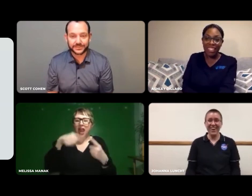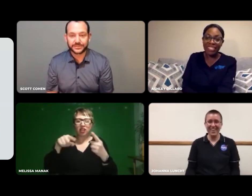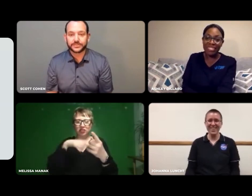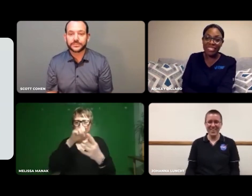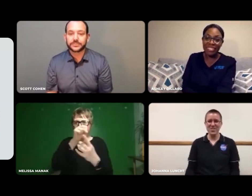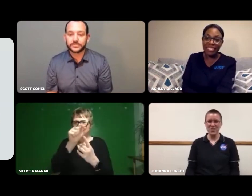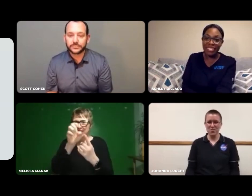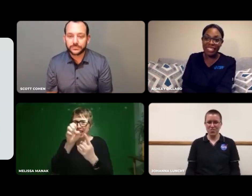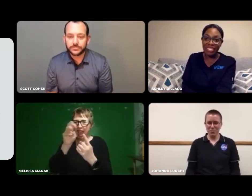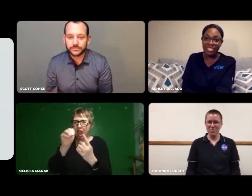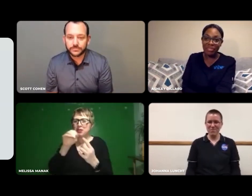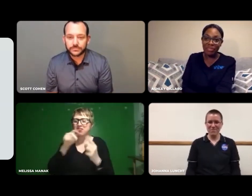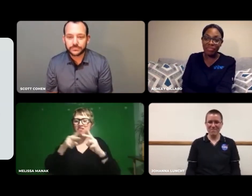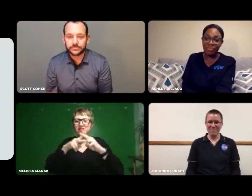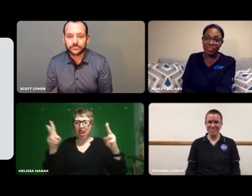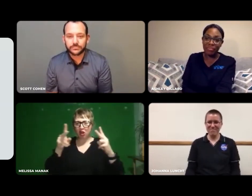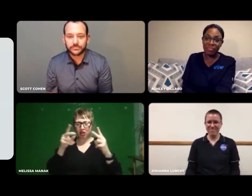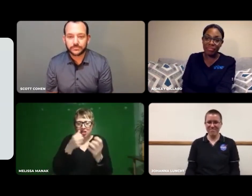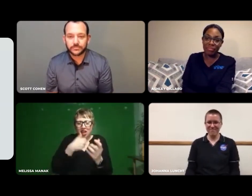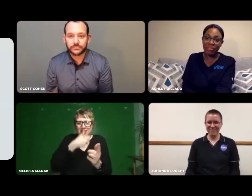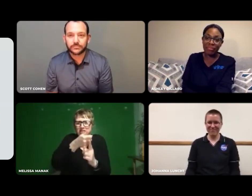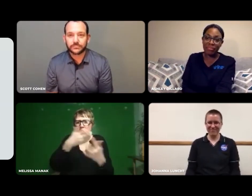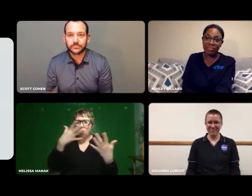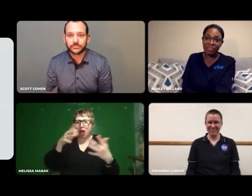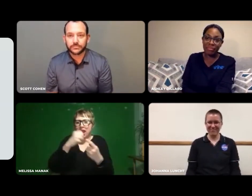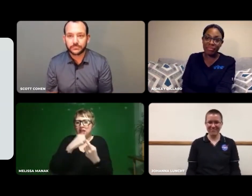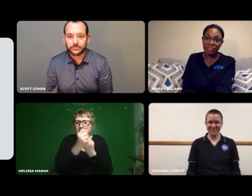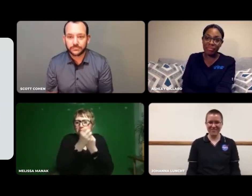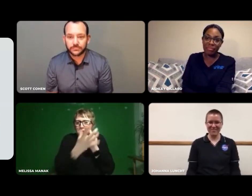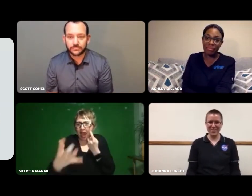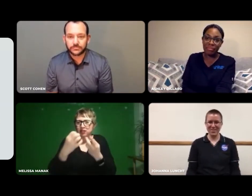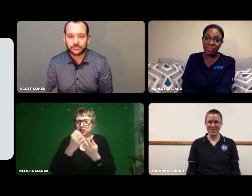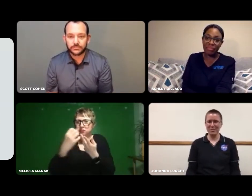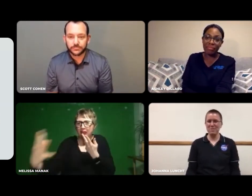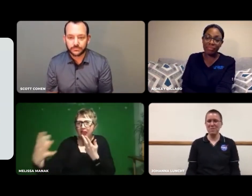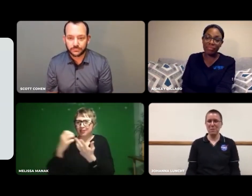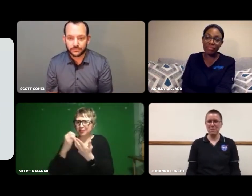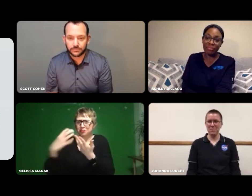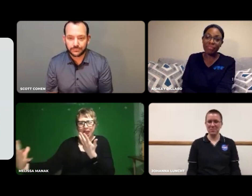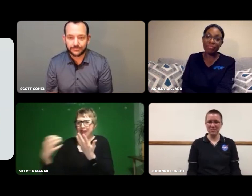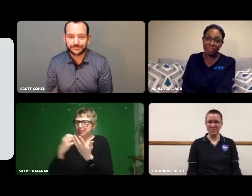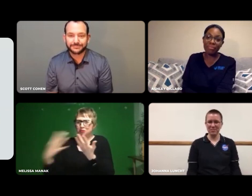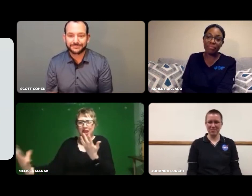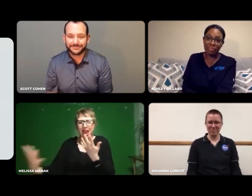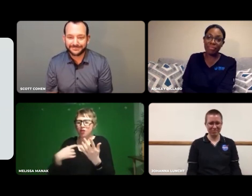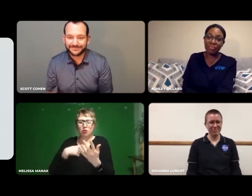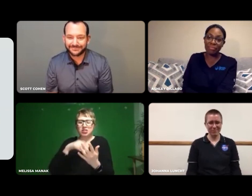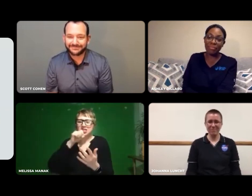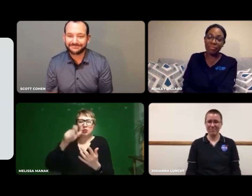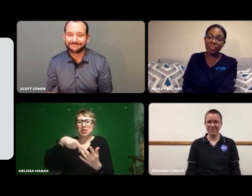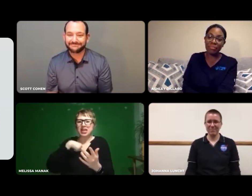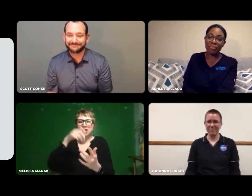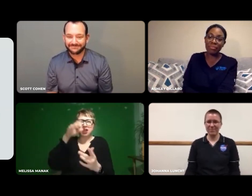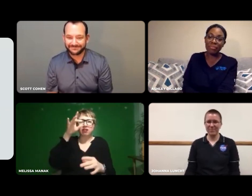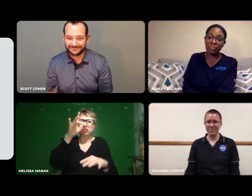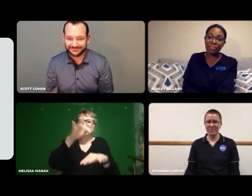You're not just limited to S, T, E, or M. Each of those can be expanded greatly.